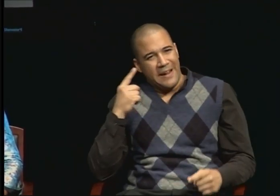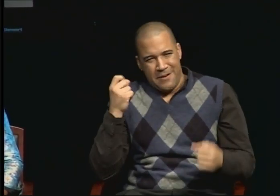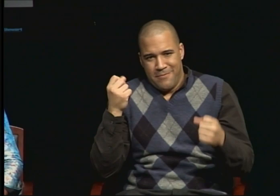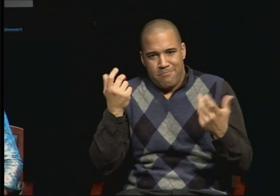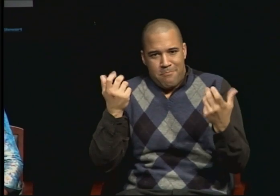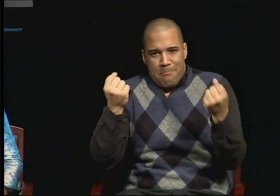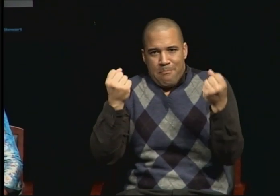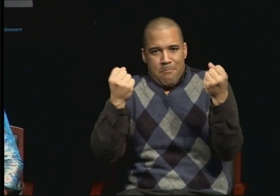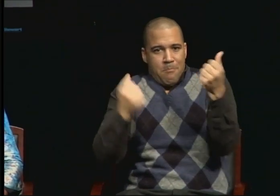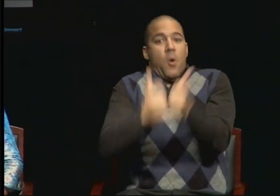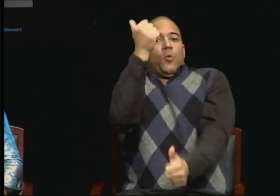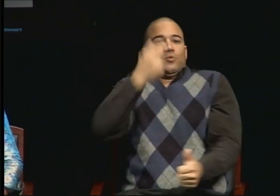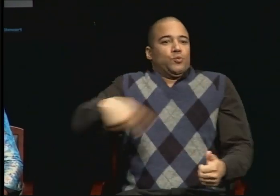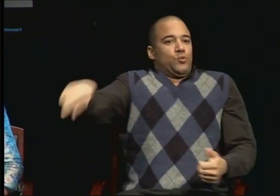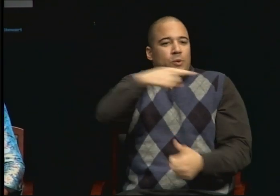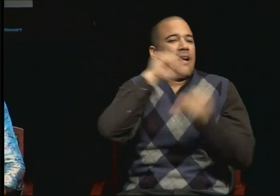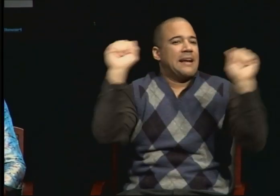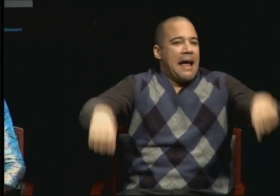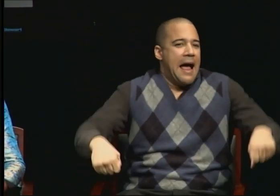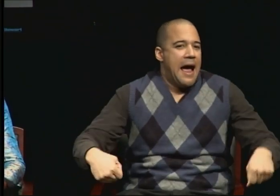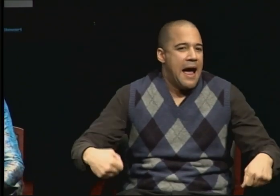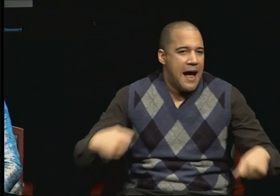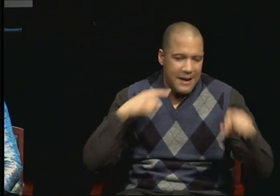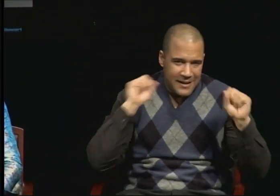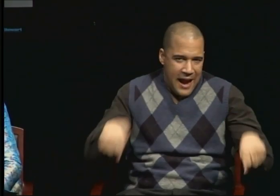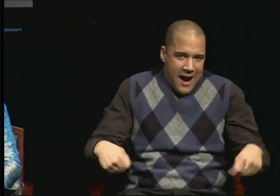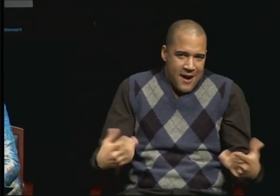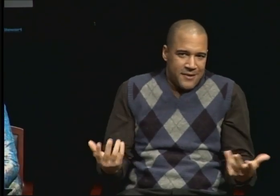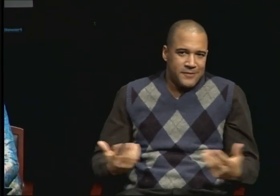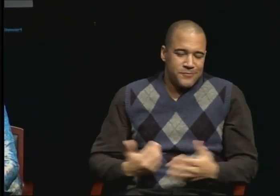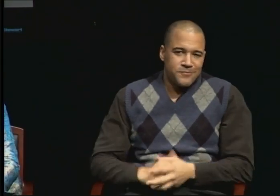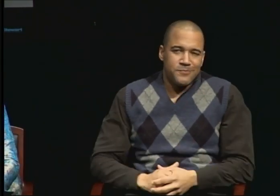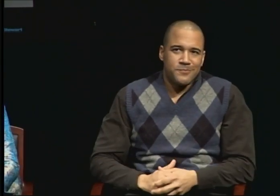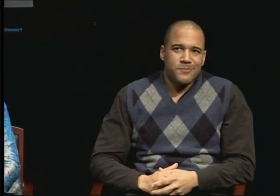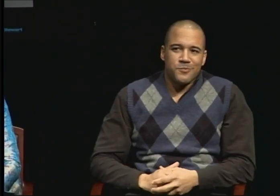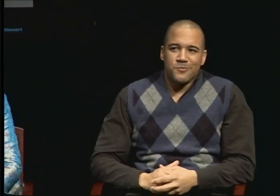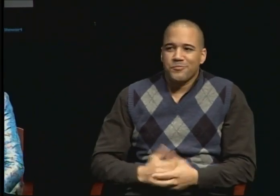that it is something that you can accomplish and something that you can do.